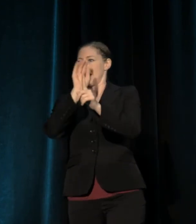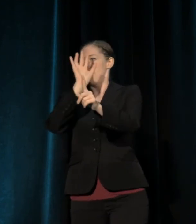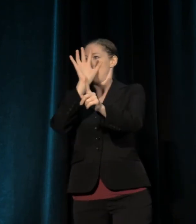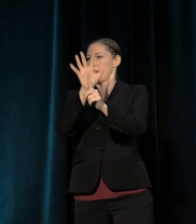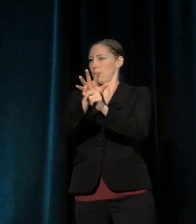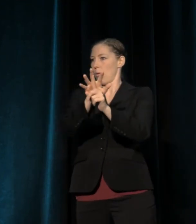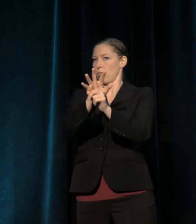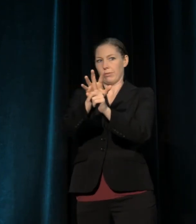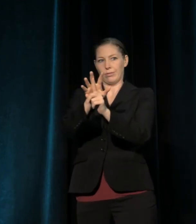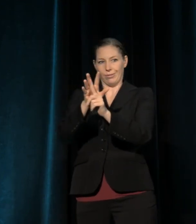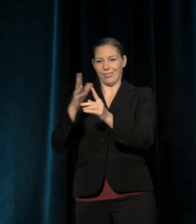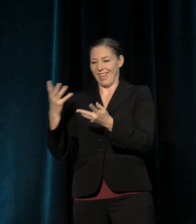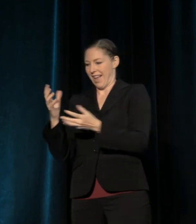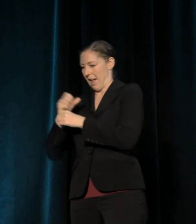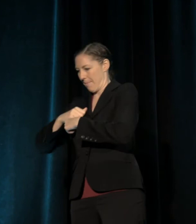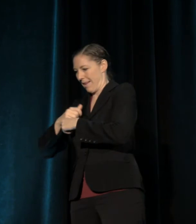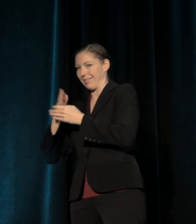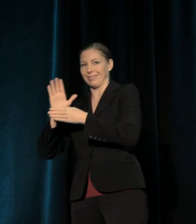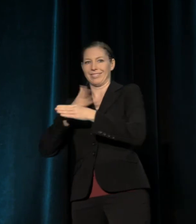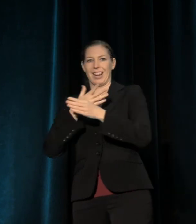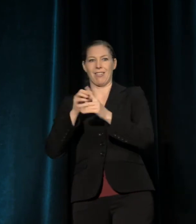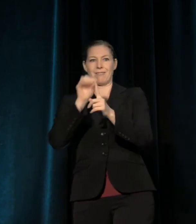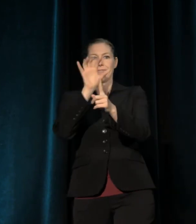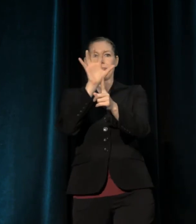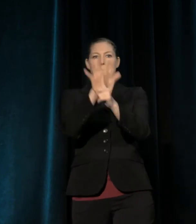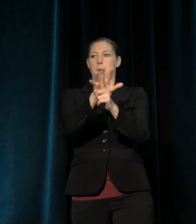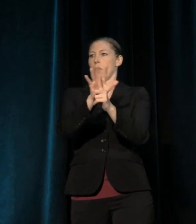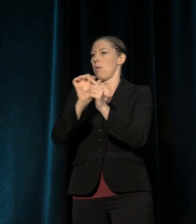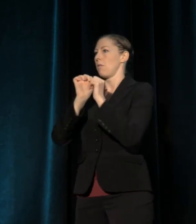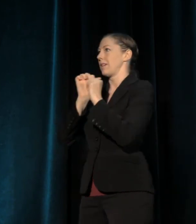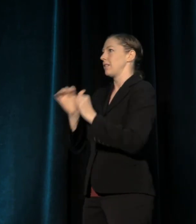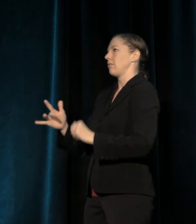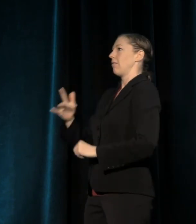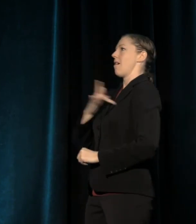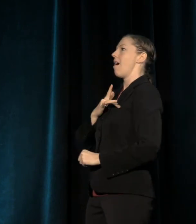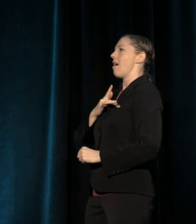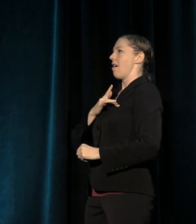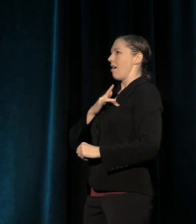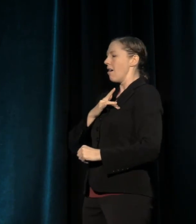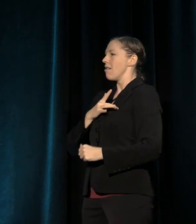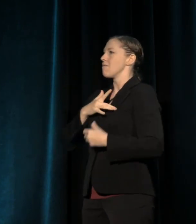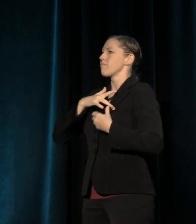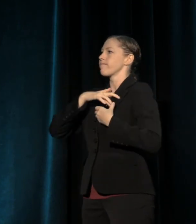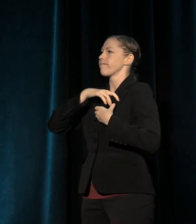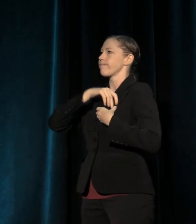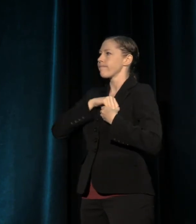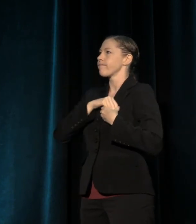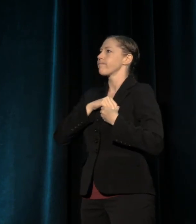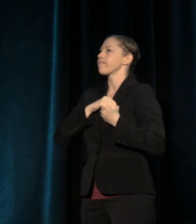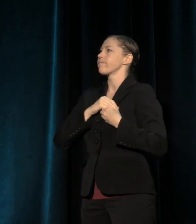and sharing it has passed. It's a gift that continues to give, right? It's the epitome of generosity.